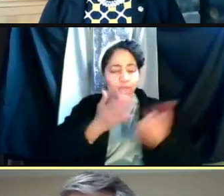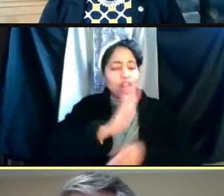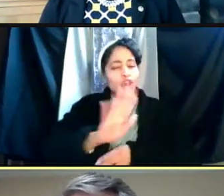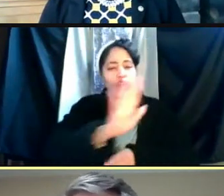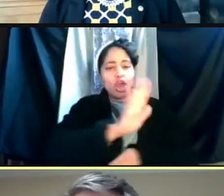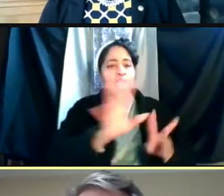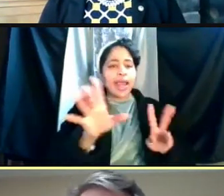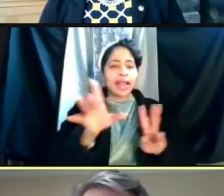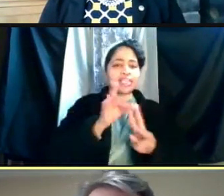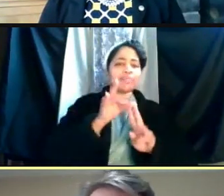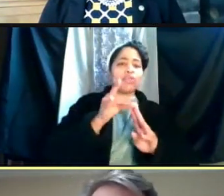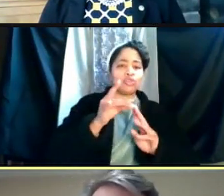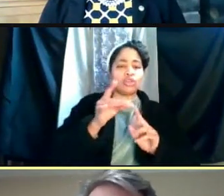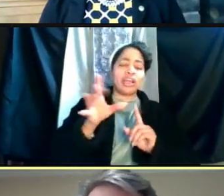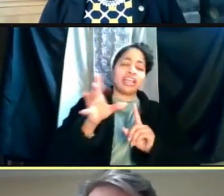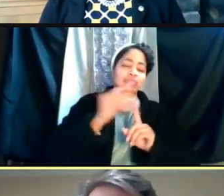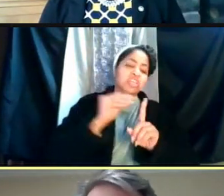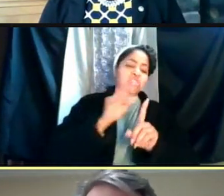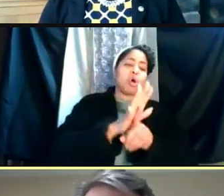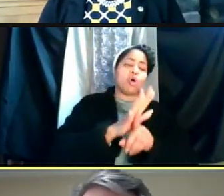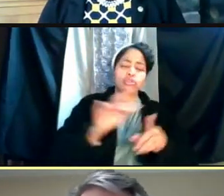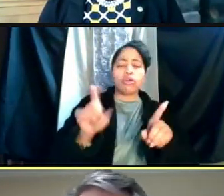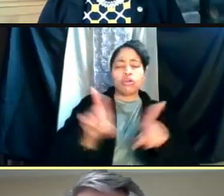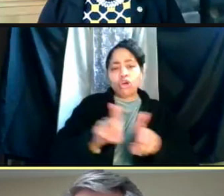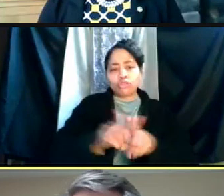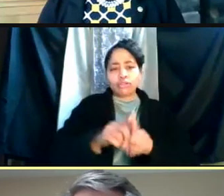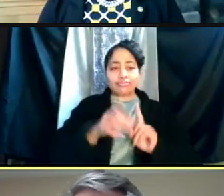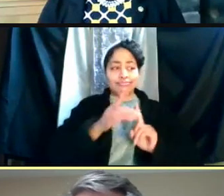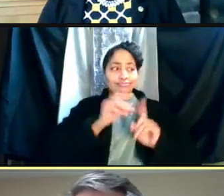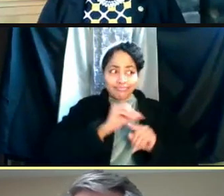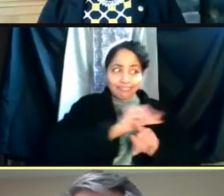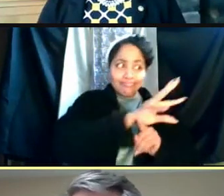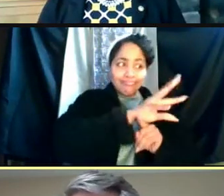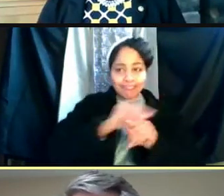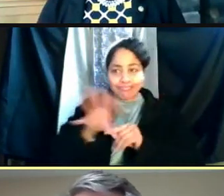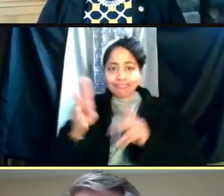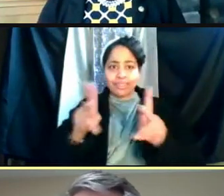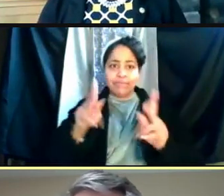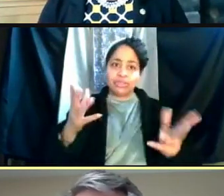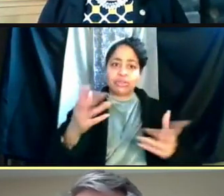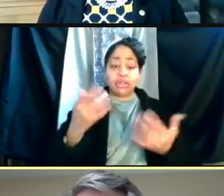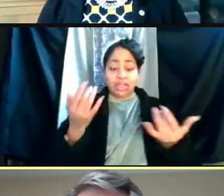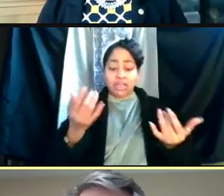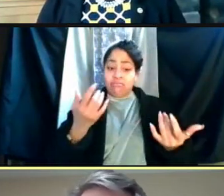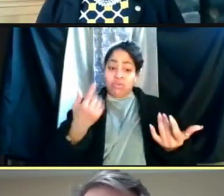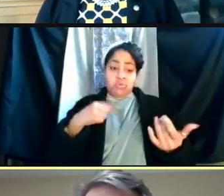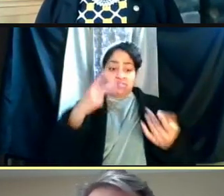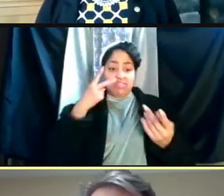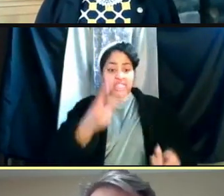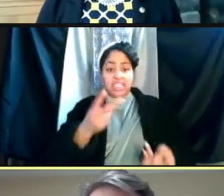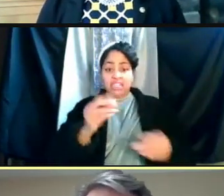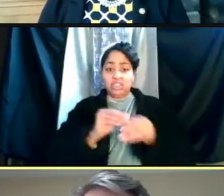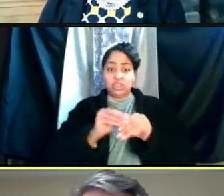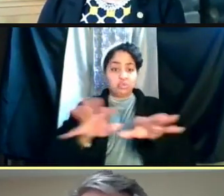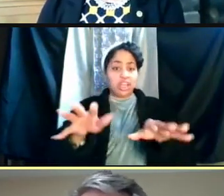And fortunately we haven't seen spread on any of the campus academic areas.